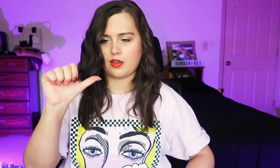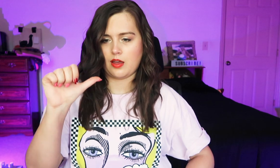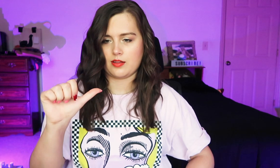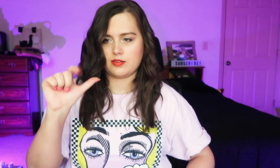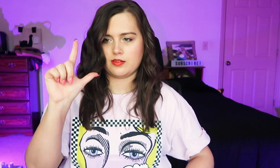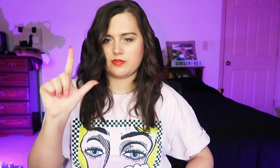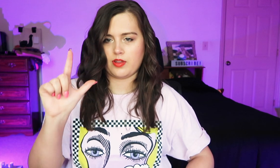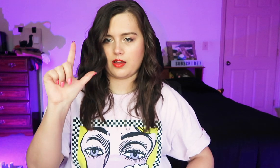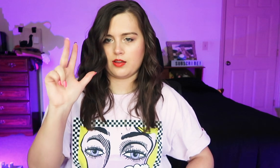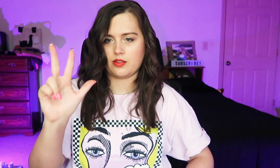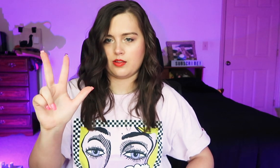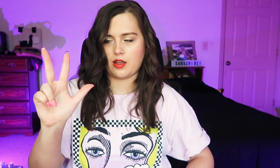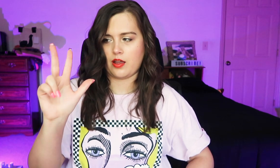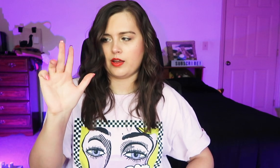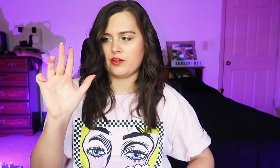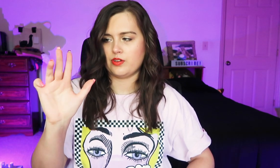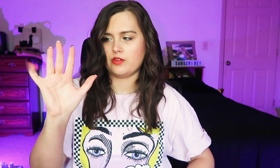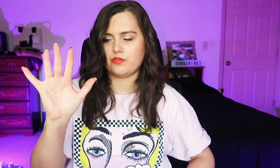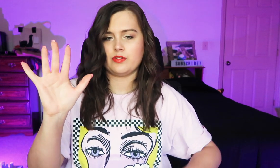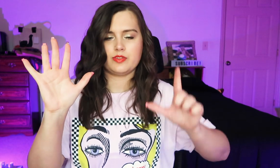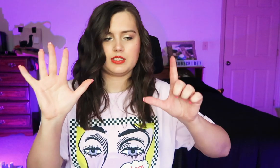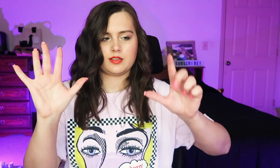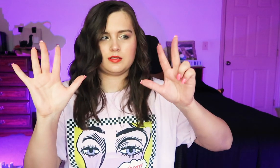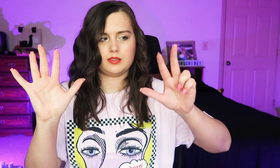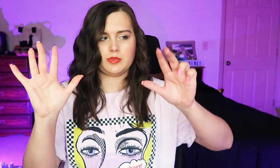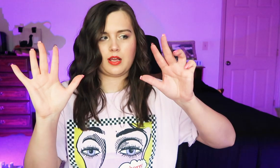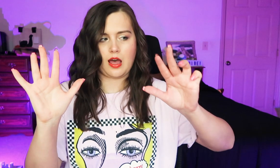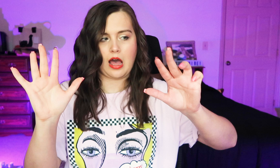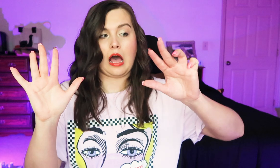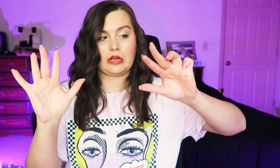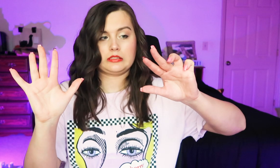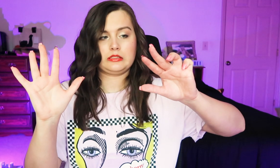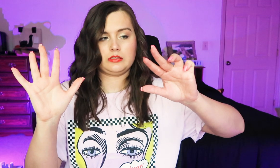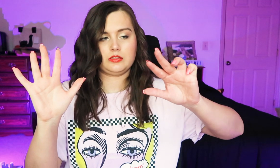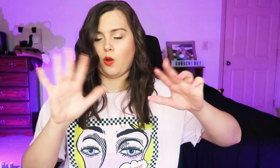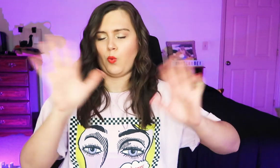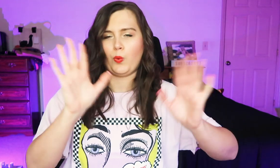1, 2, 3, 4, 5, 6, 7, 8- wait, no.